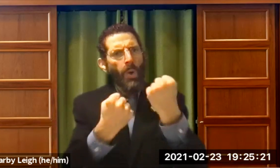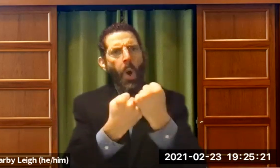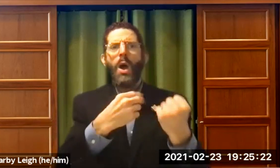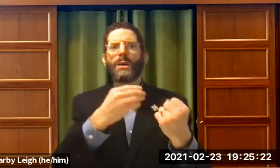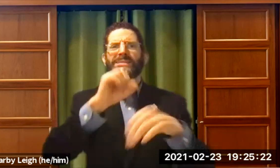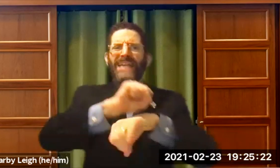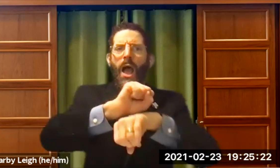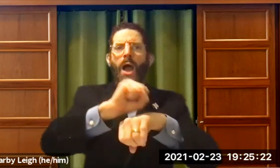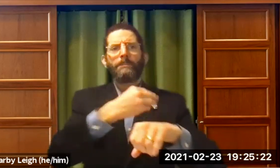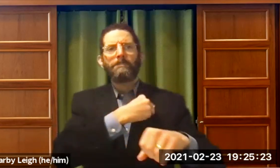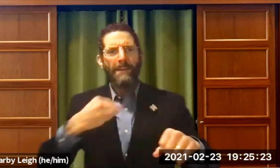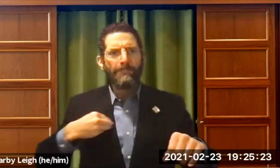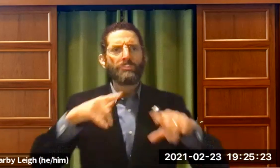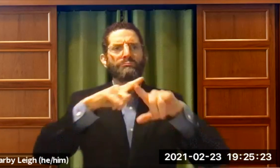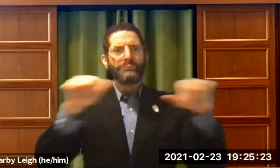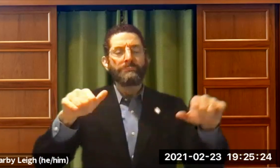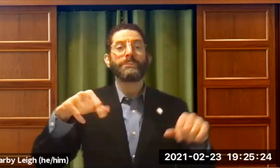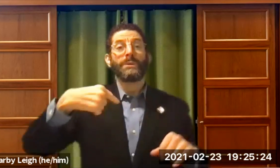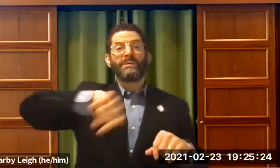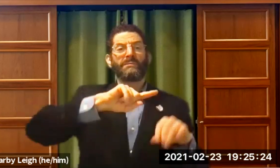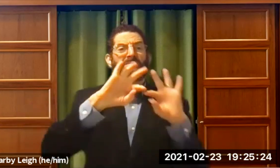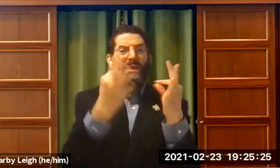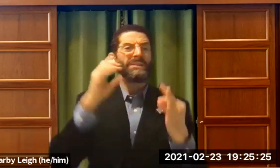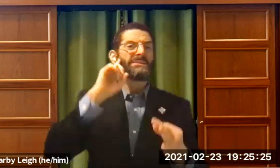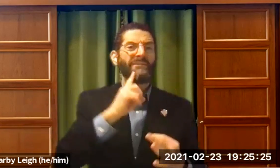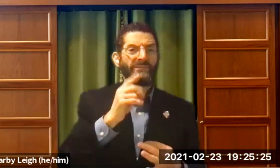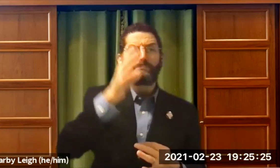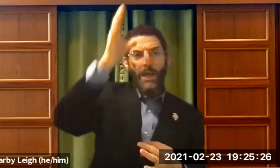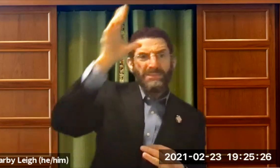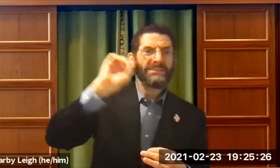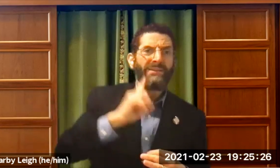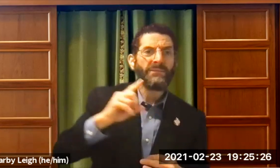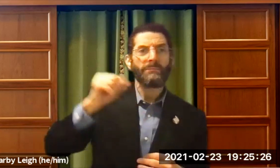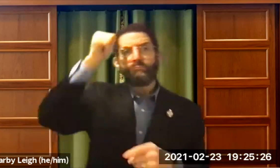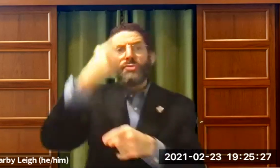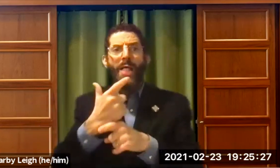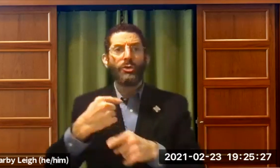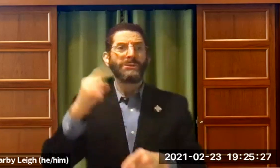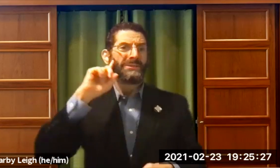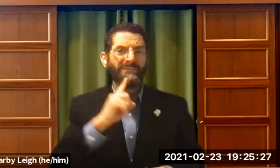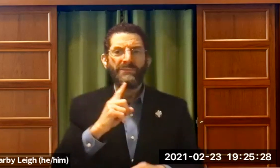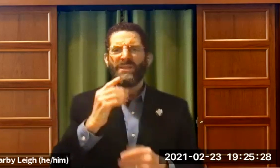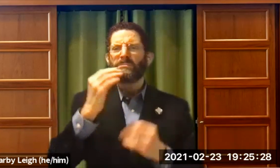been coming here her Hebrew school. We have been supporting. Our family has joined.